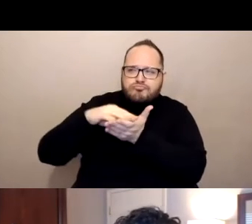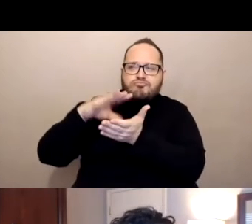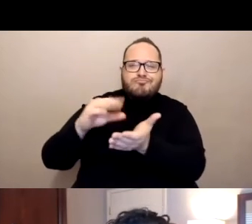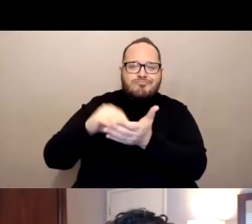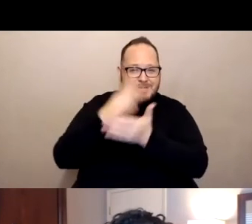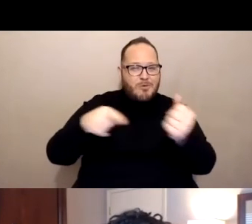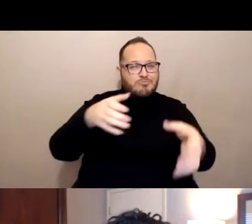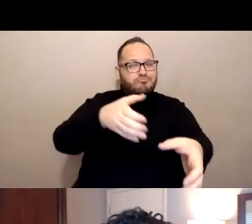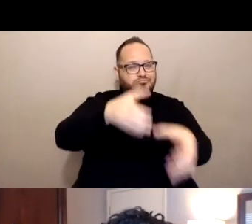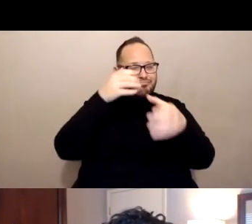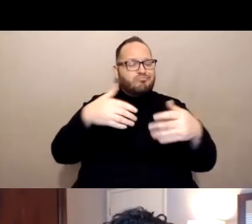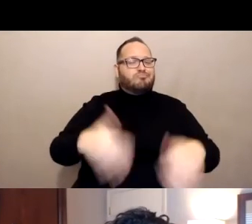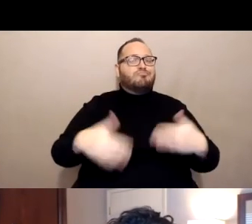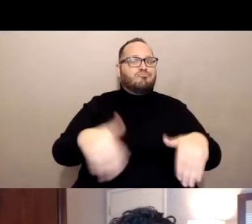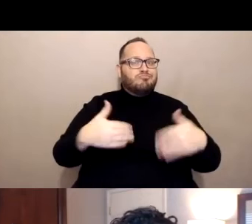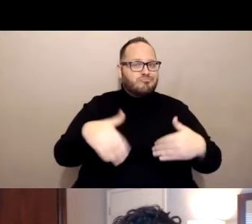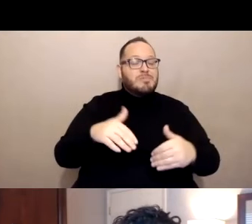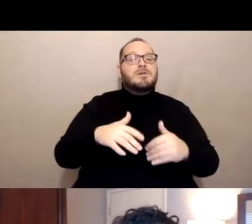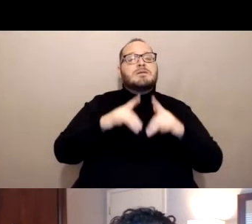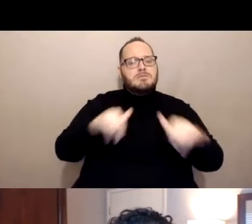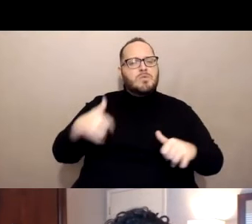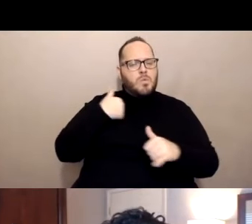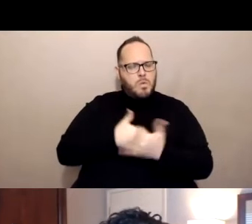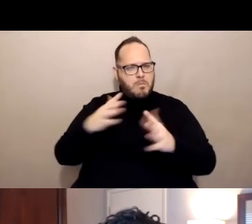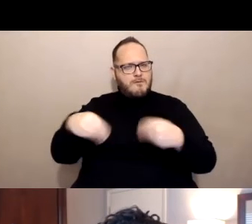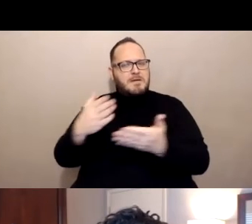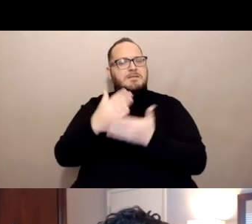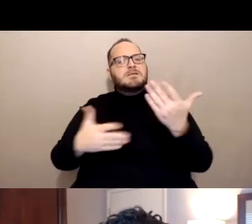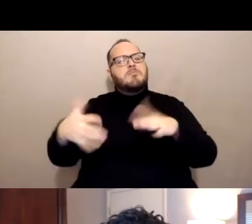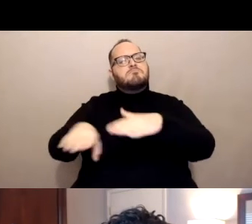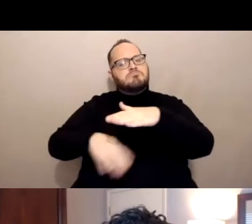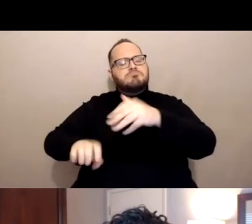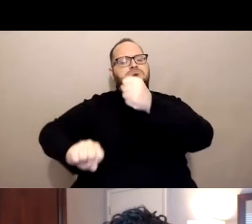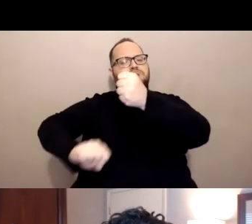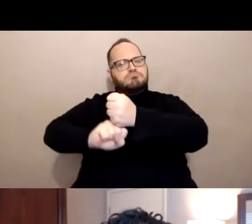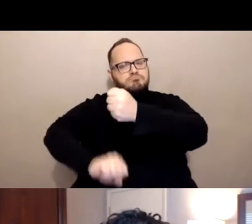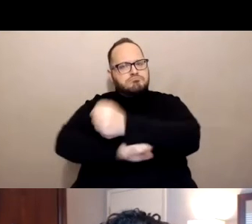for those folks that may be confused or aren't sure where we are currently with vaccines.